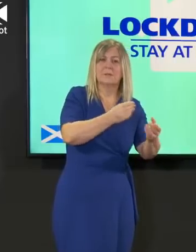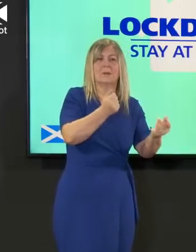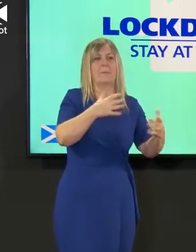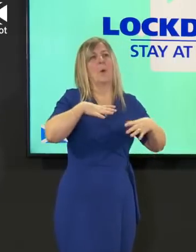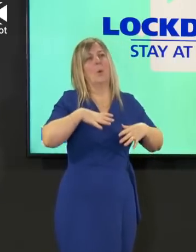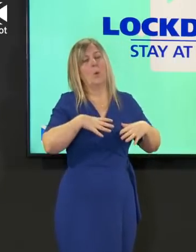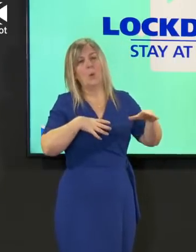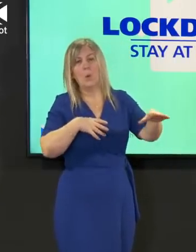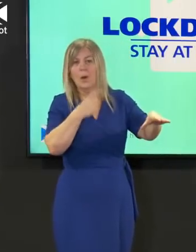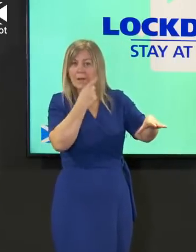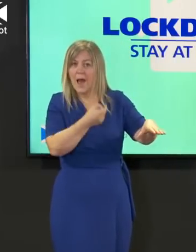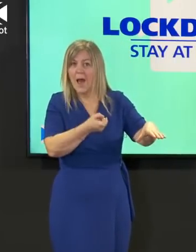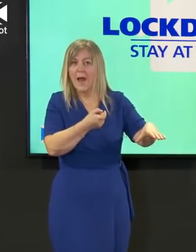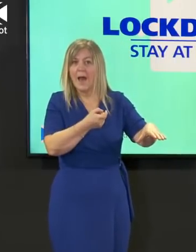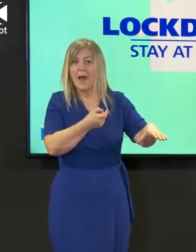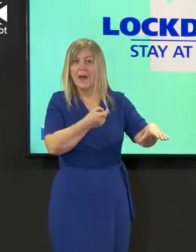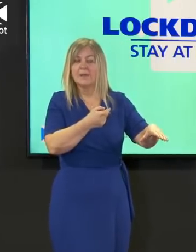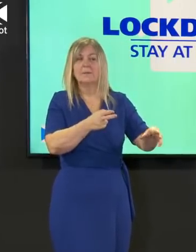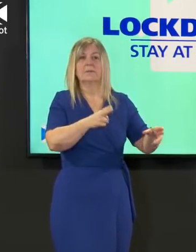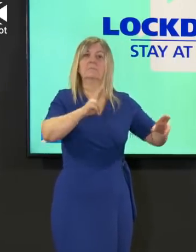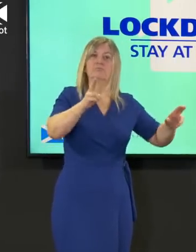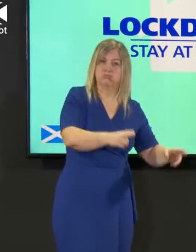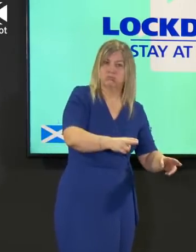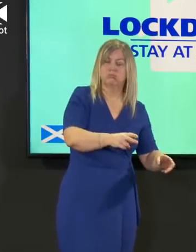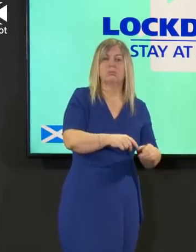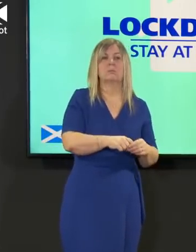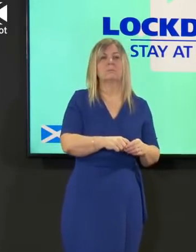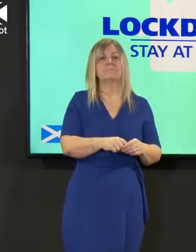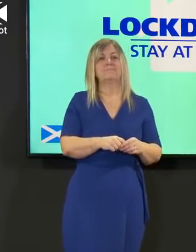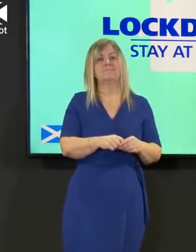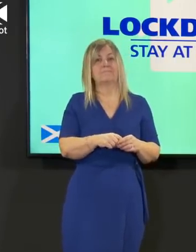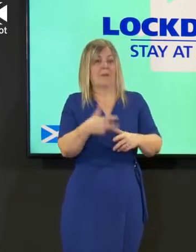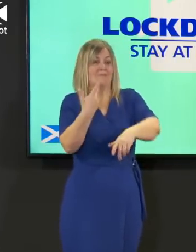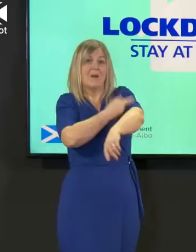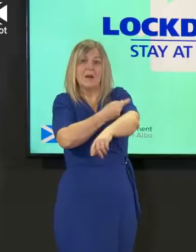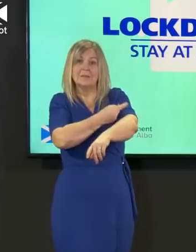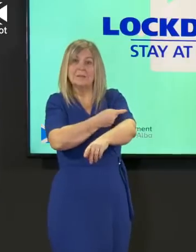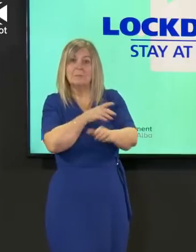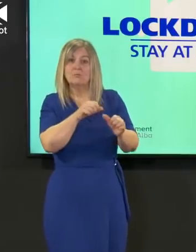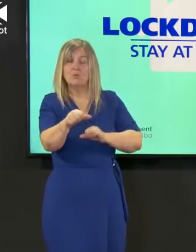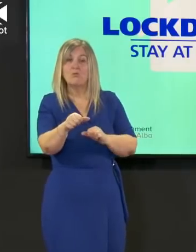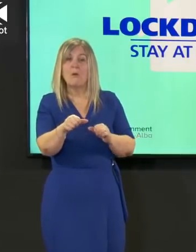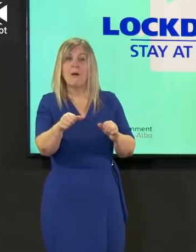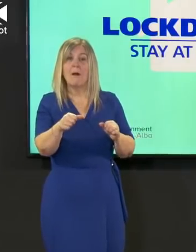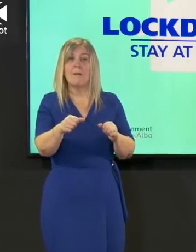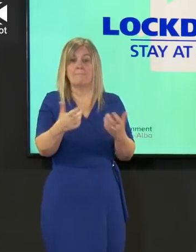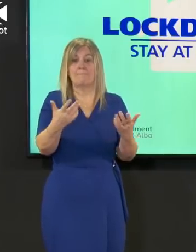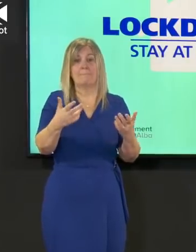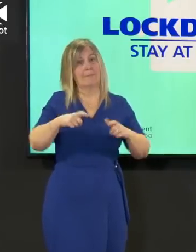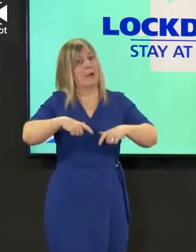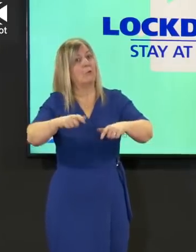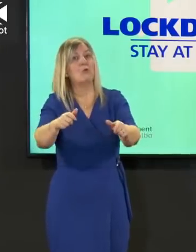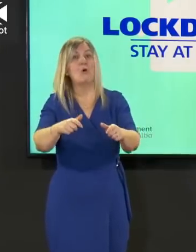program continues to work harder in fact and it is able to do right at the minute as supplies come